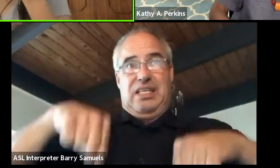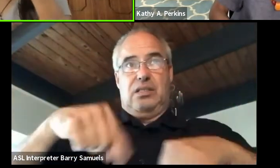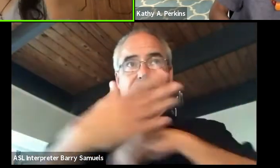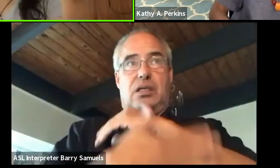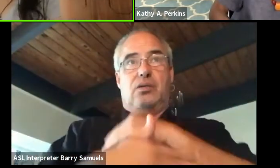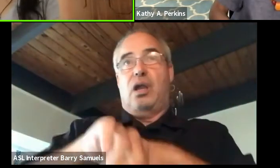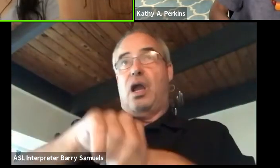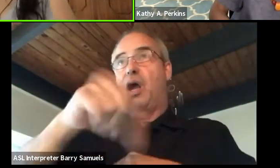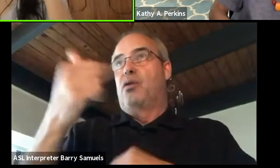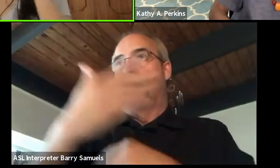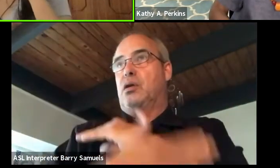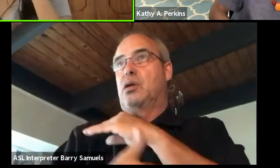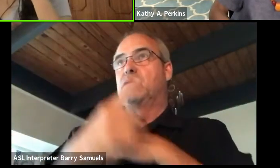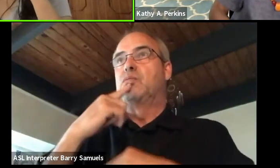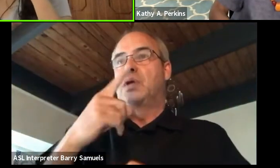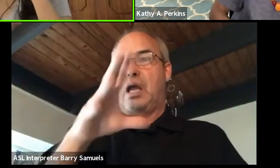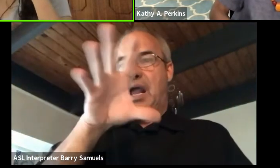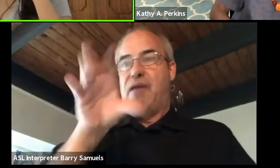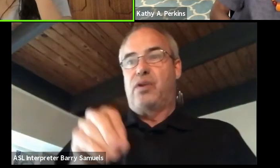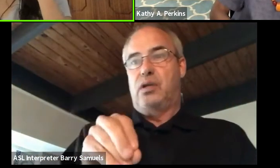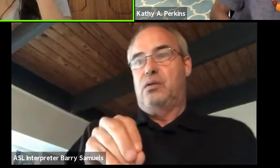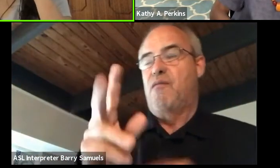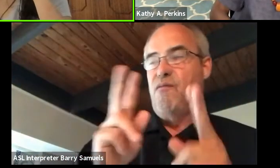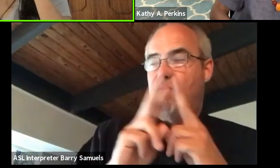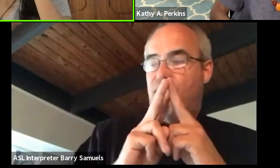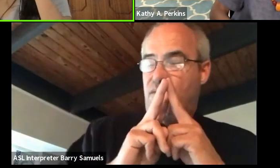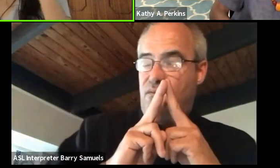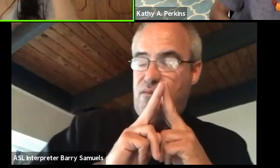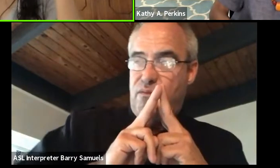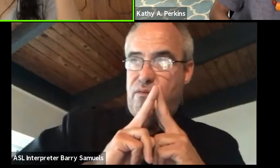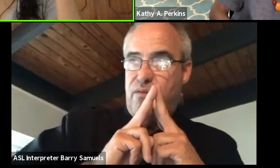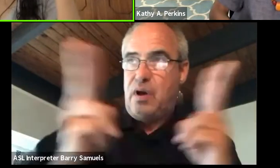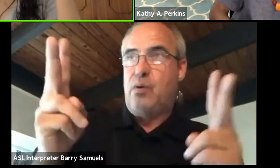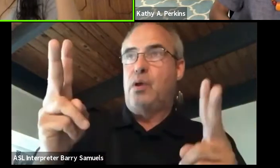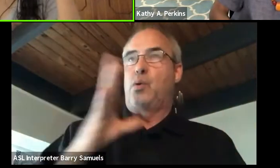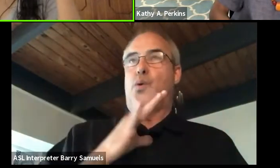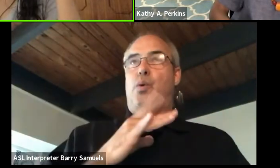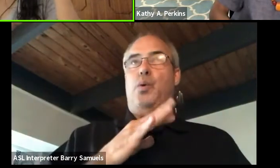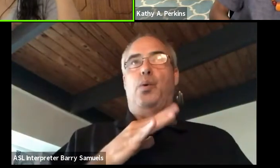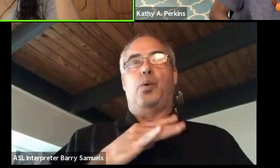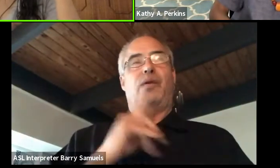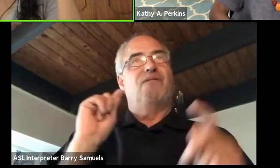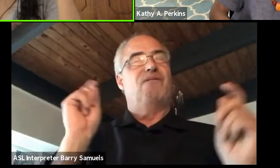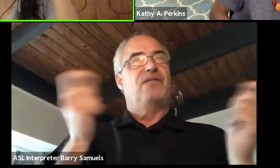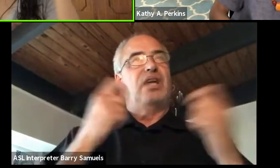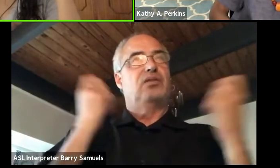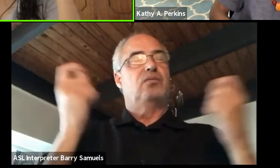Actually, there's very, very cool festival that used to happen called the Samosa Festival in Nairobi